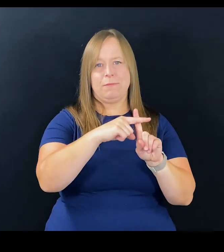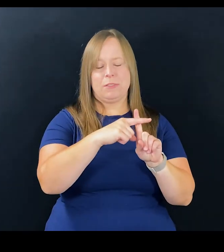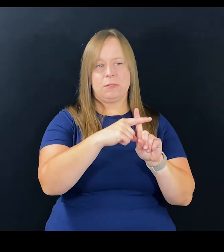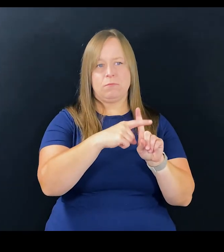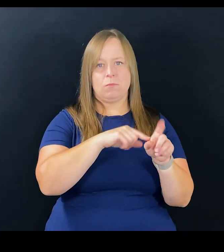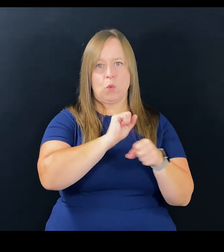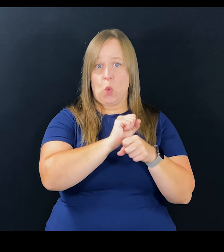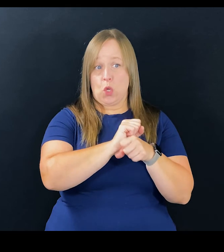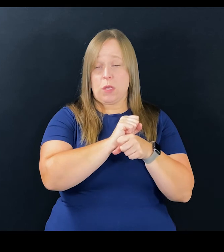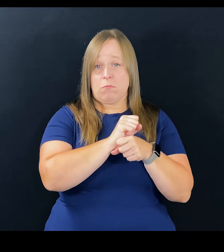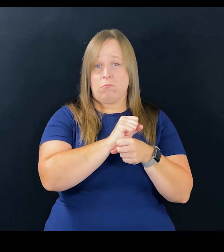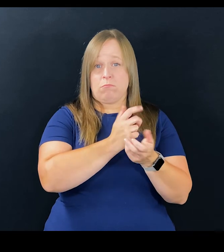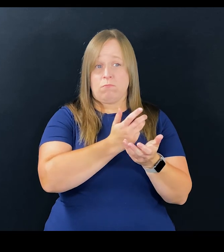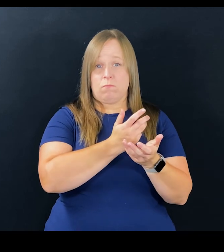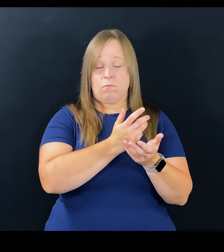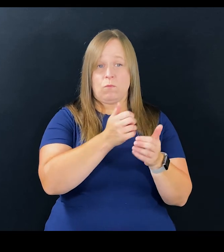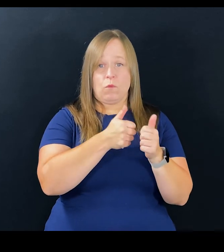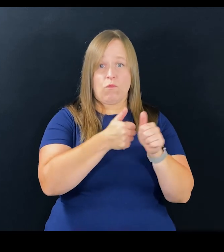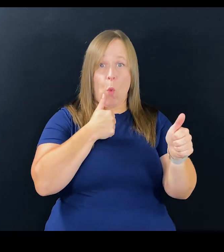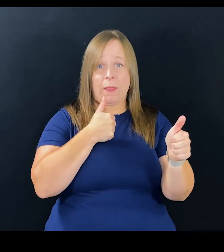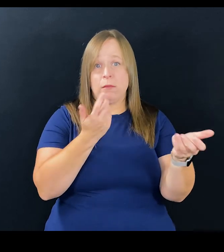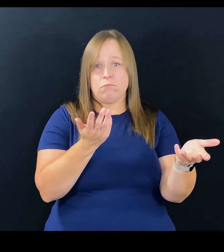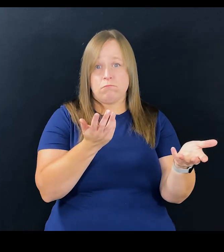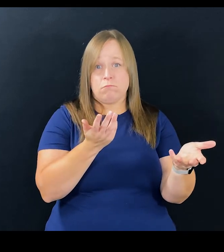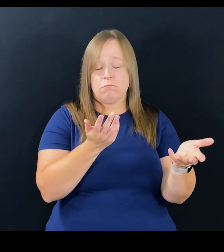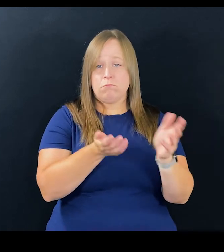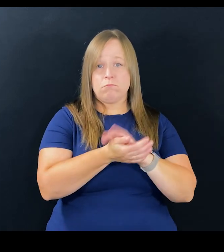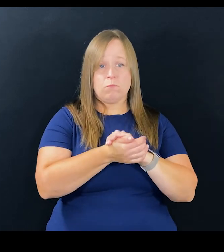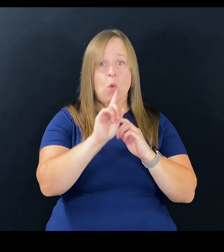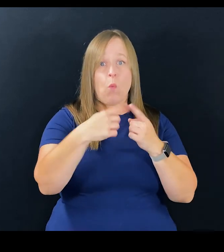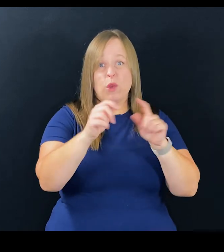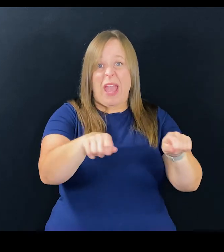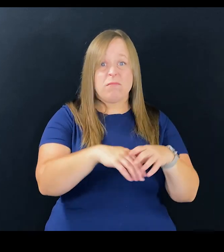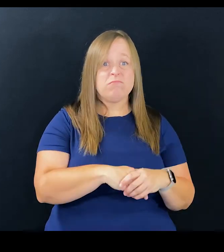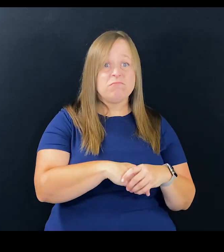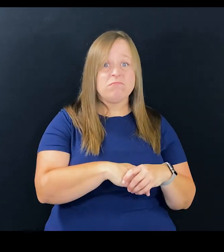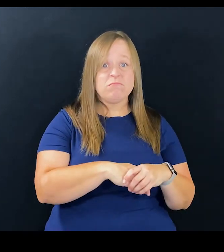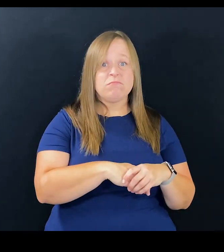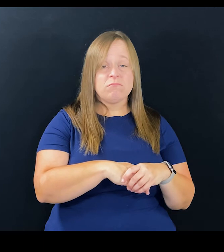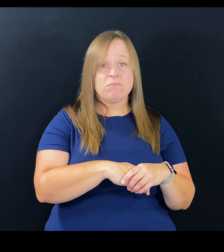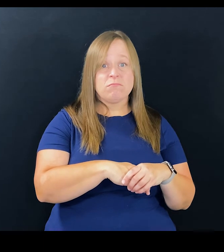many upsides to working remotely, when you can.